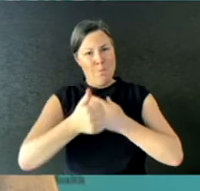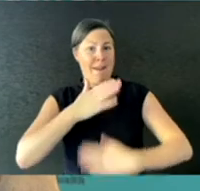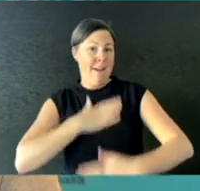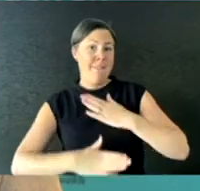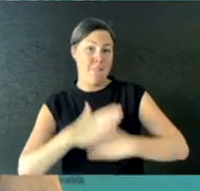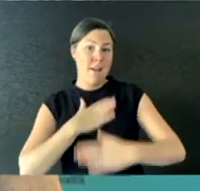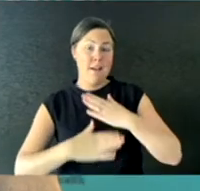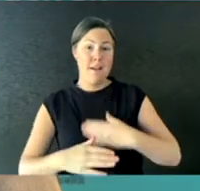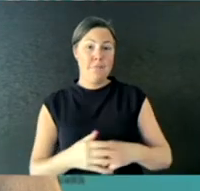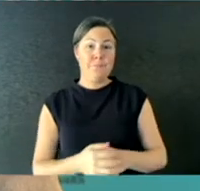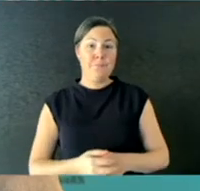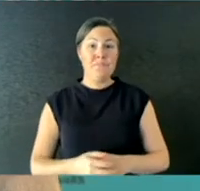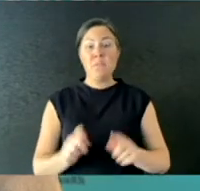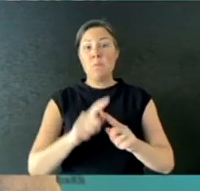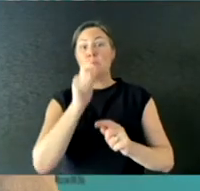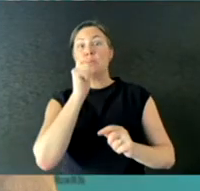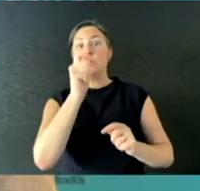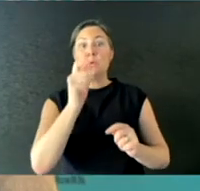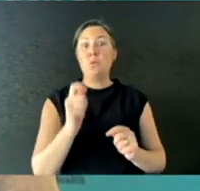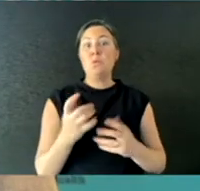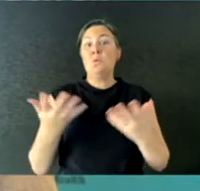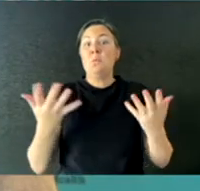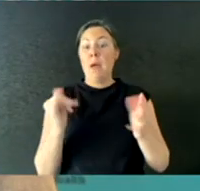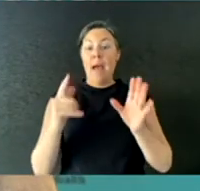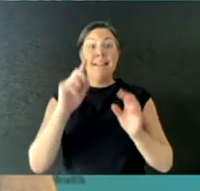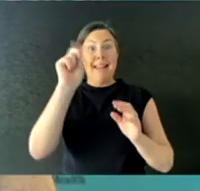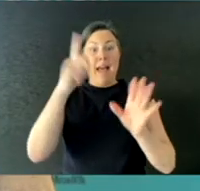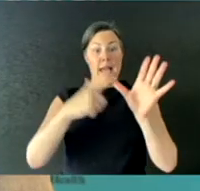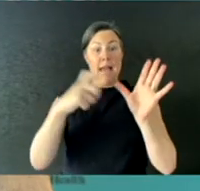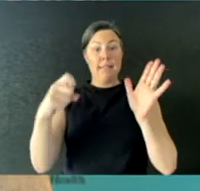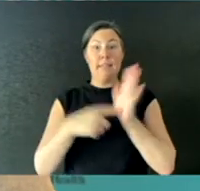There's the opportunity now for residents of the ACT to go to South Australia.